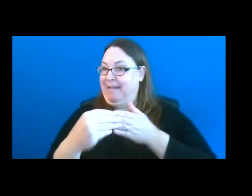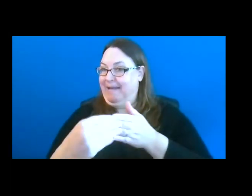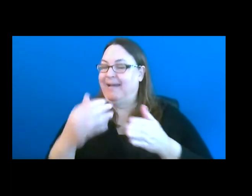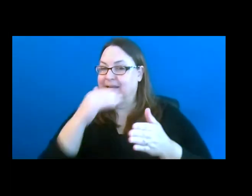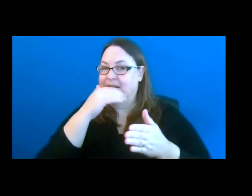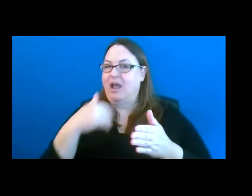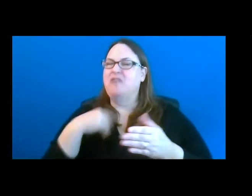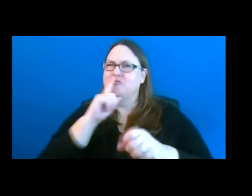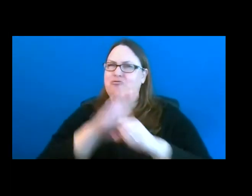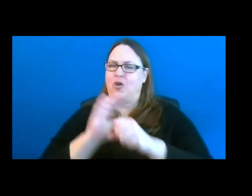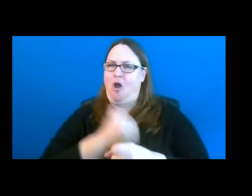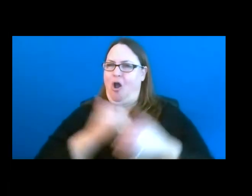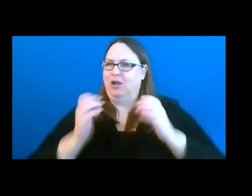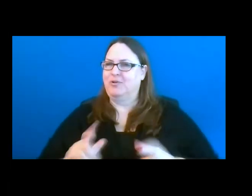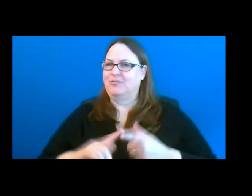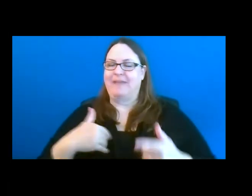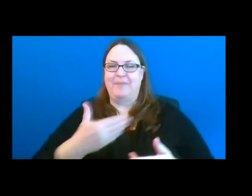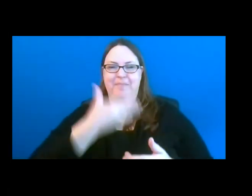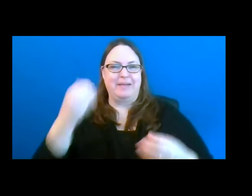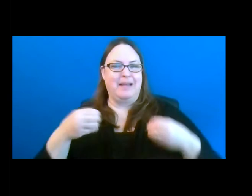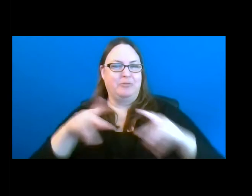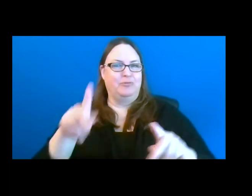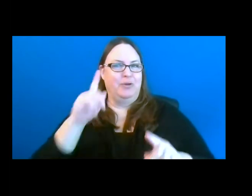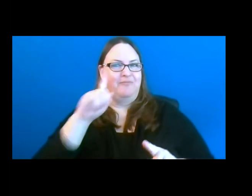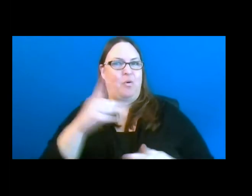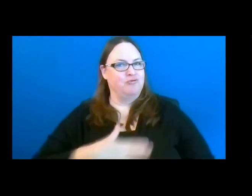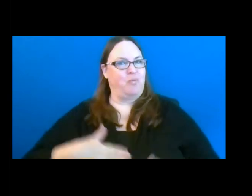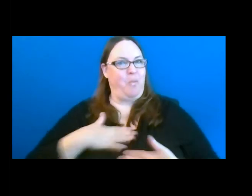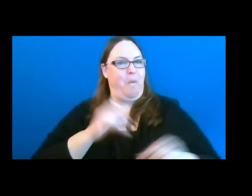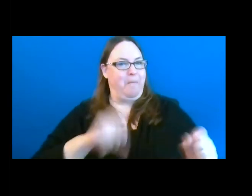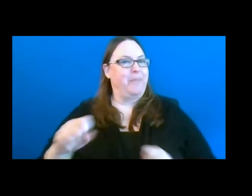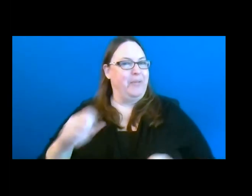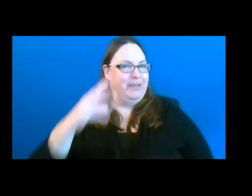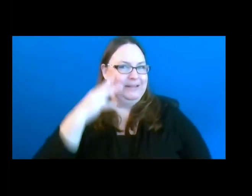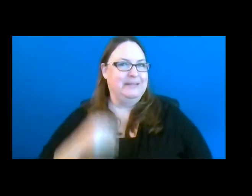opportunity for an enjoyable experience.